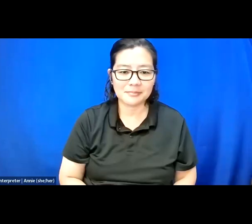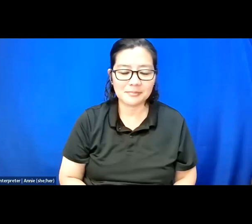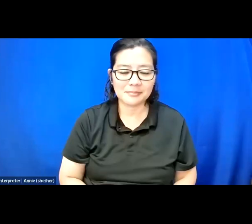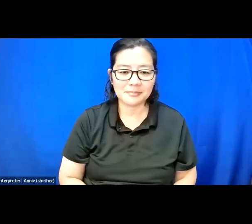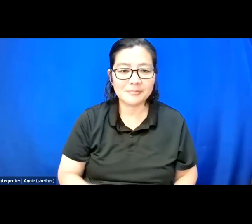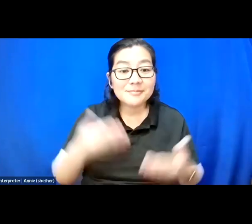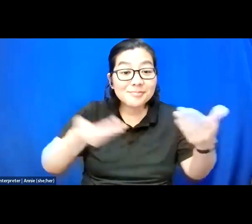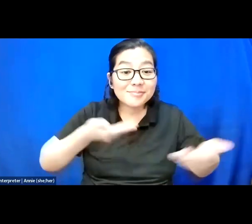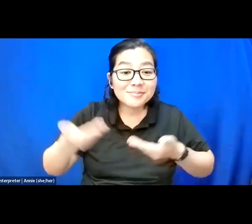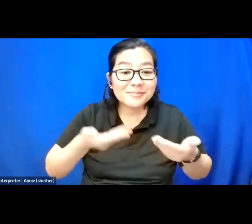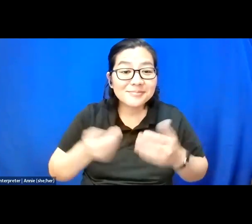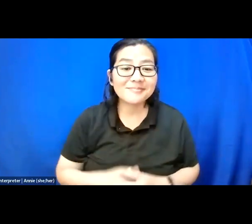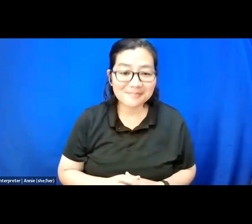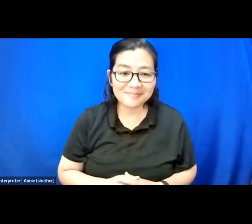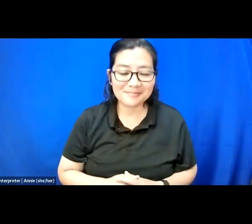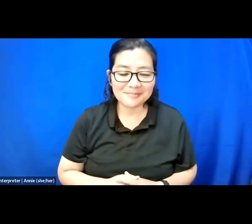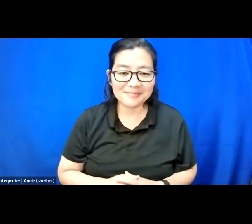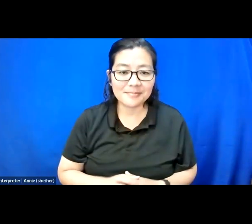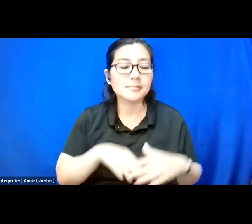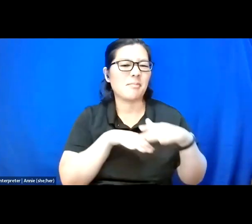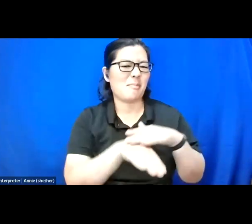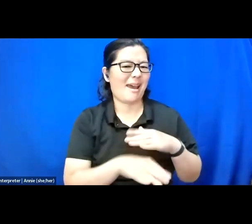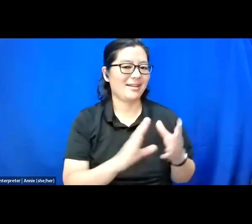Welcome, everyone. Some access notes before we begin.